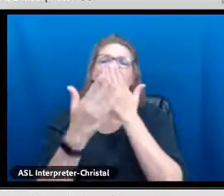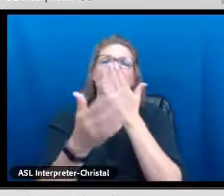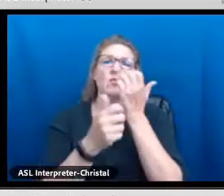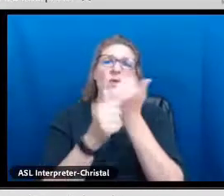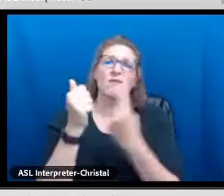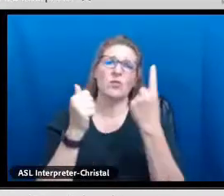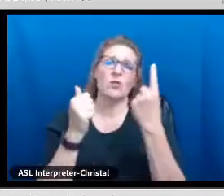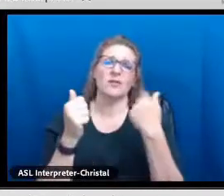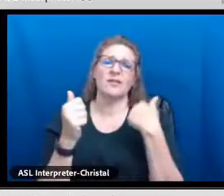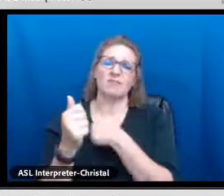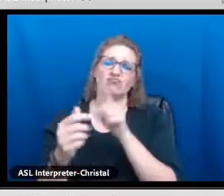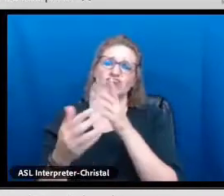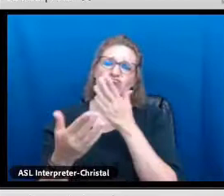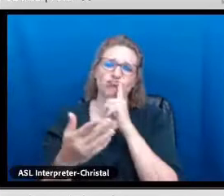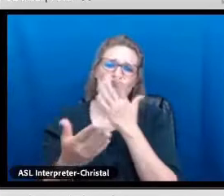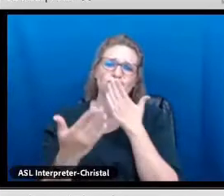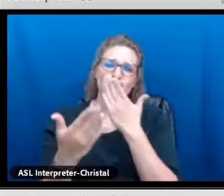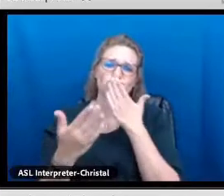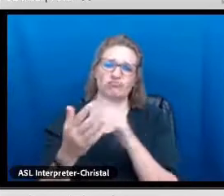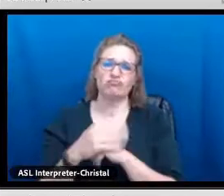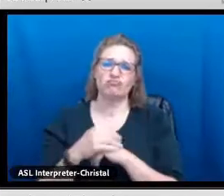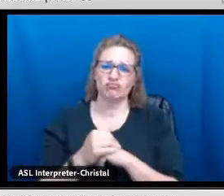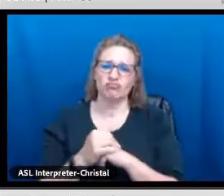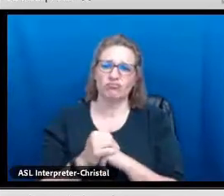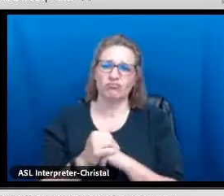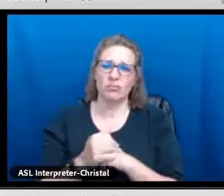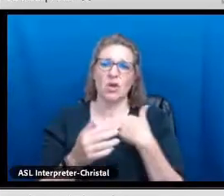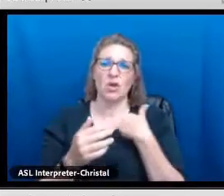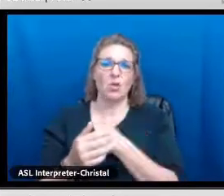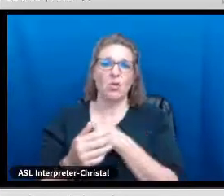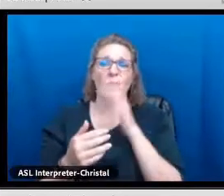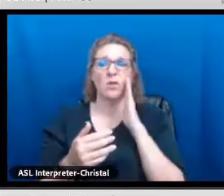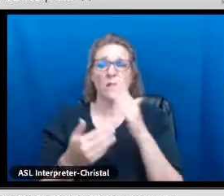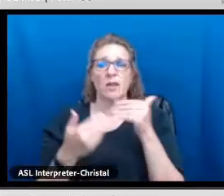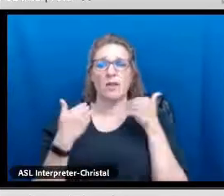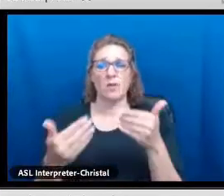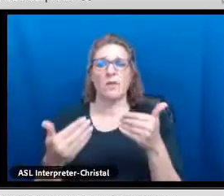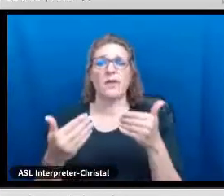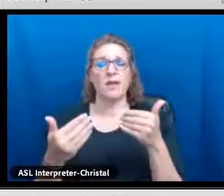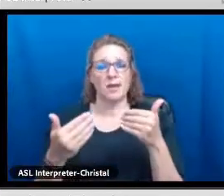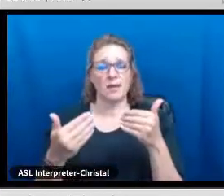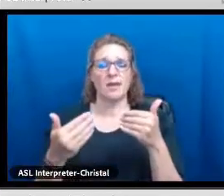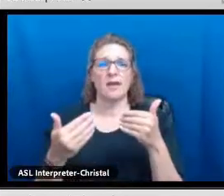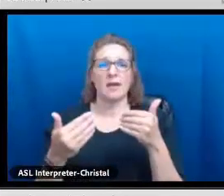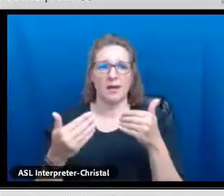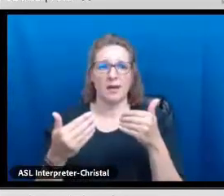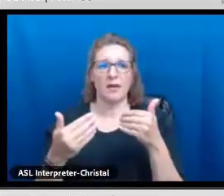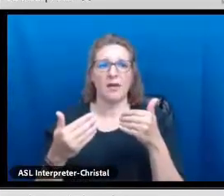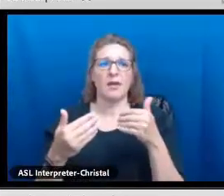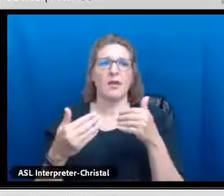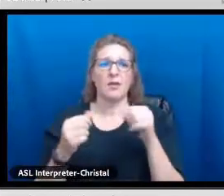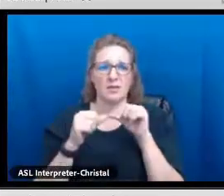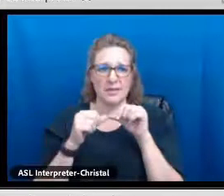on across the state and the different ways that it's implemented. So thank you everybody.